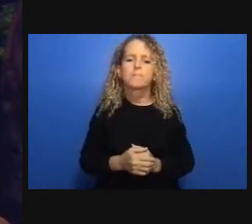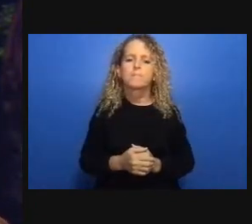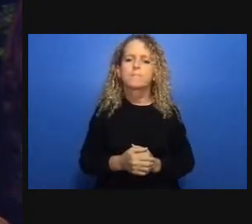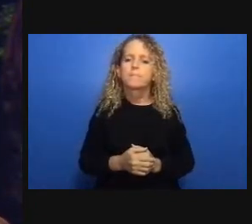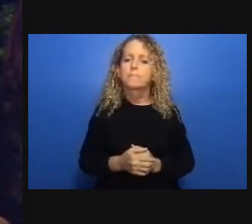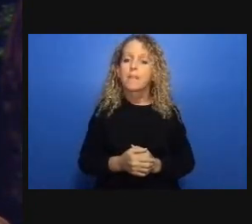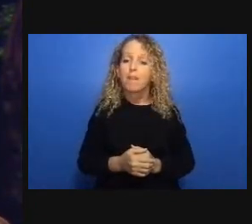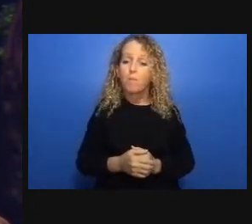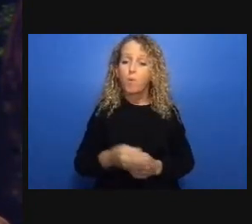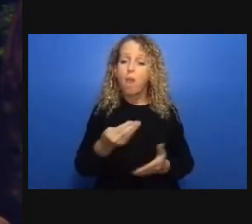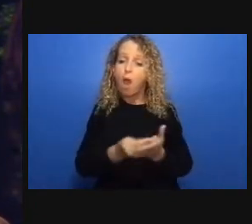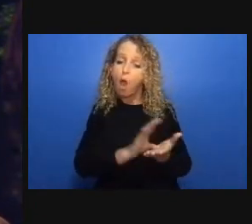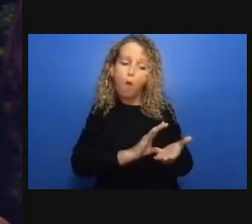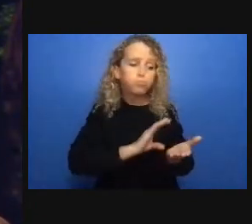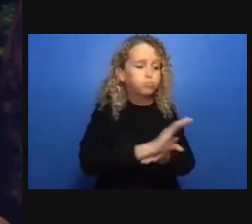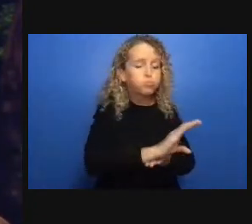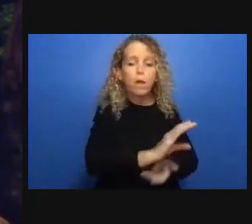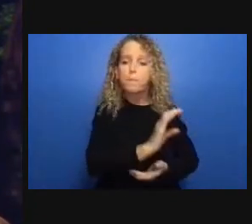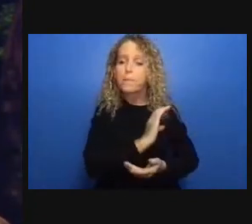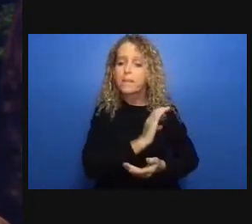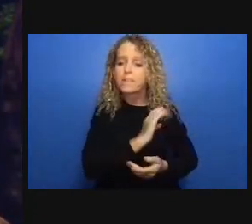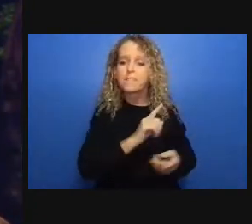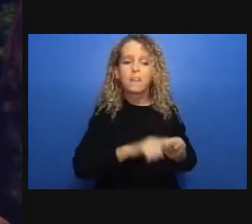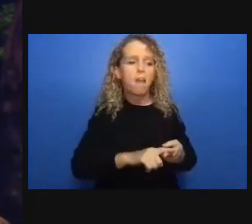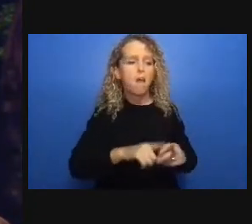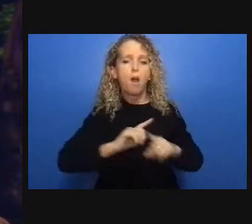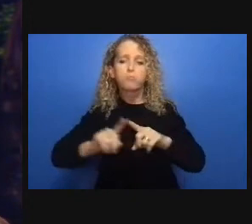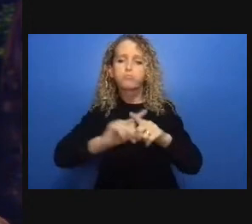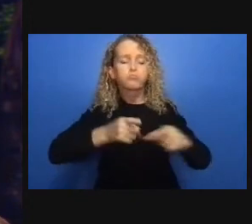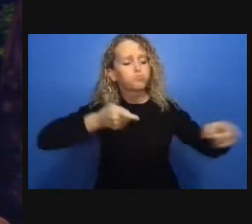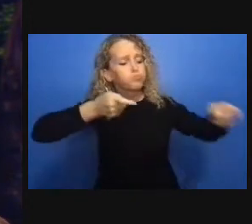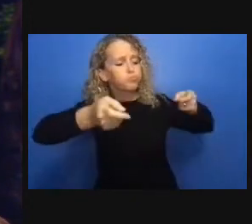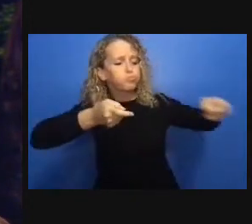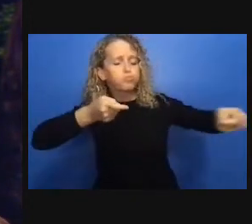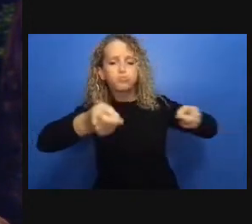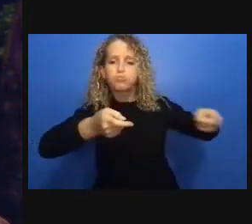you know whether that's something that we could pr possibly imagine working here in Nova Scotia and